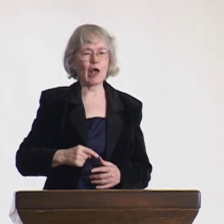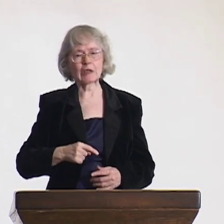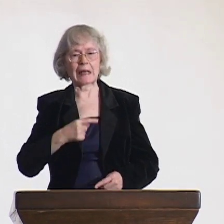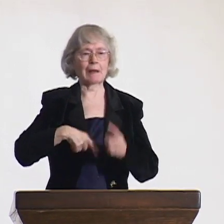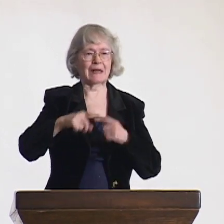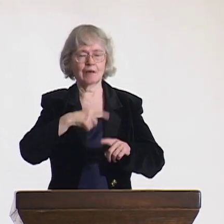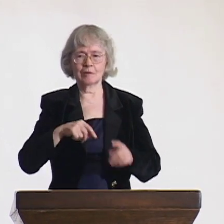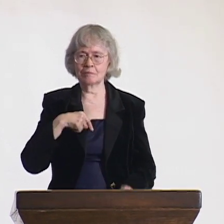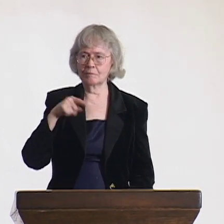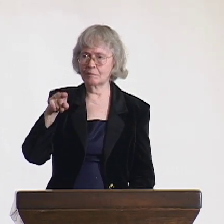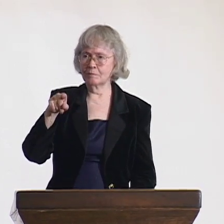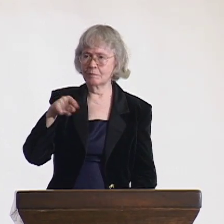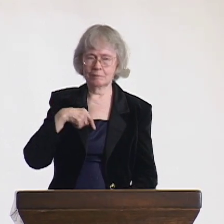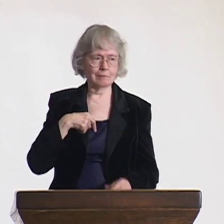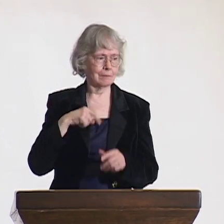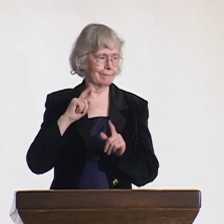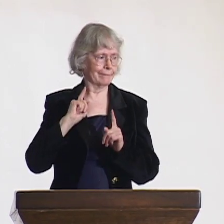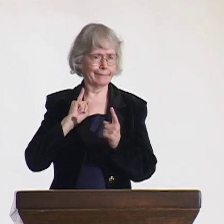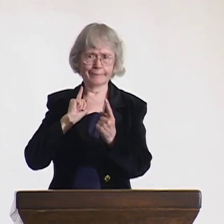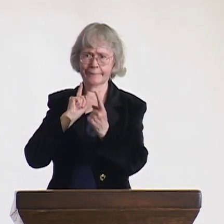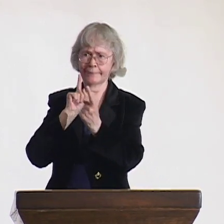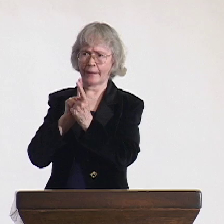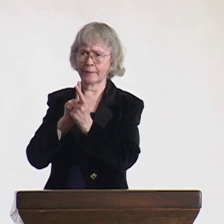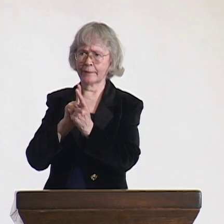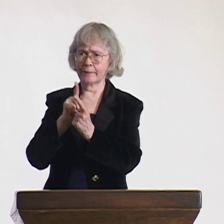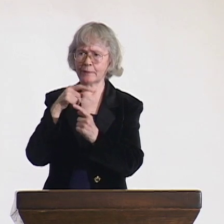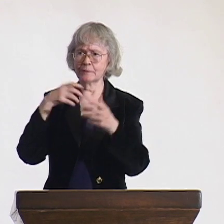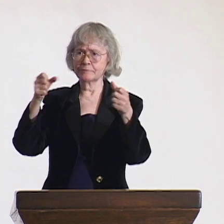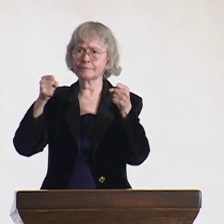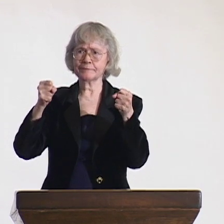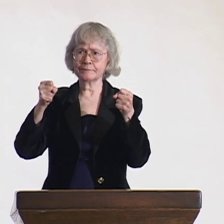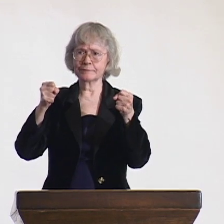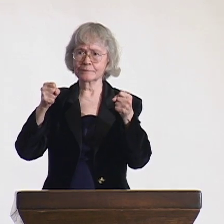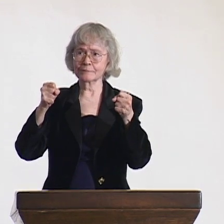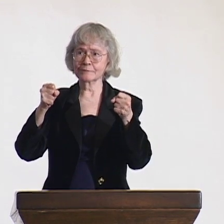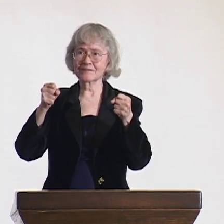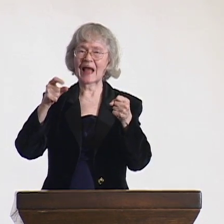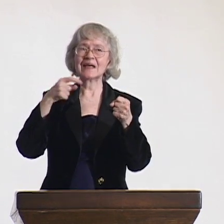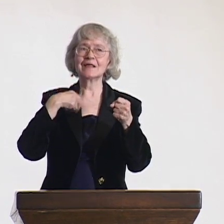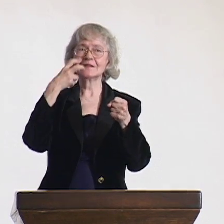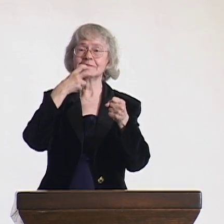I ran to her and asked her if she could hear, and she said no.